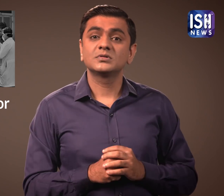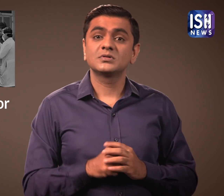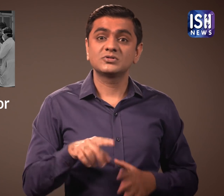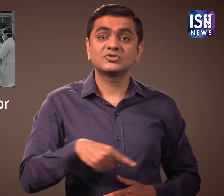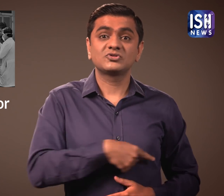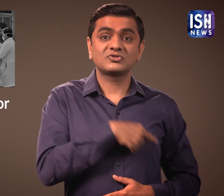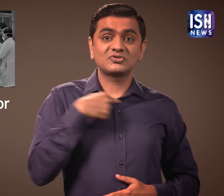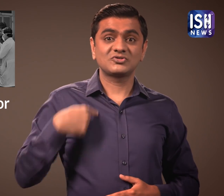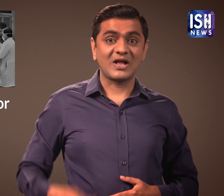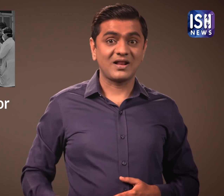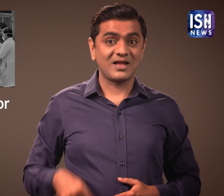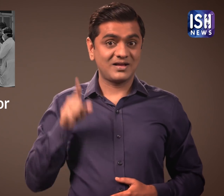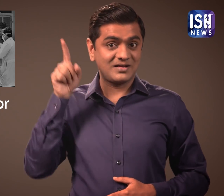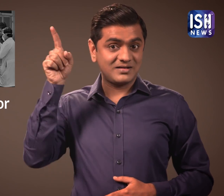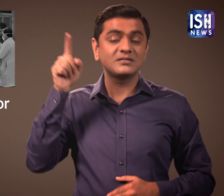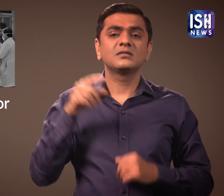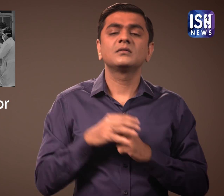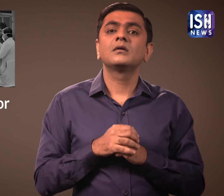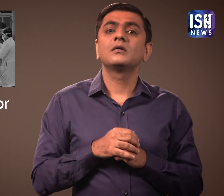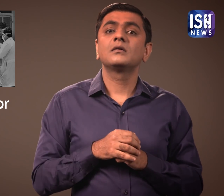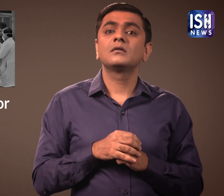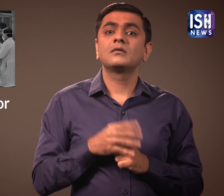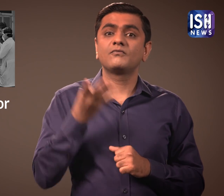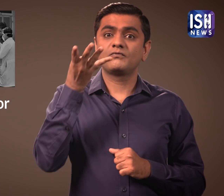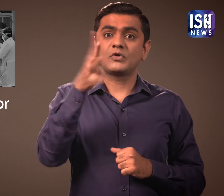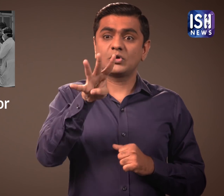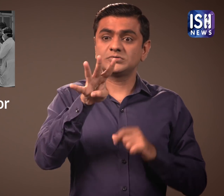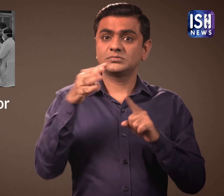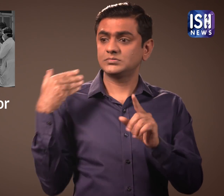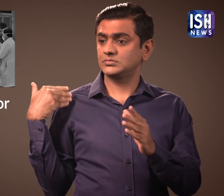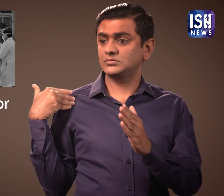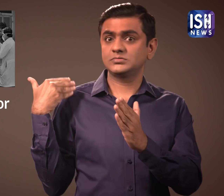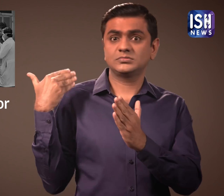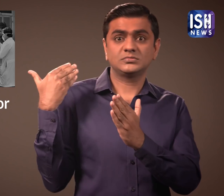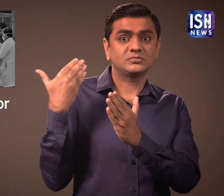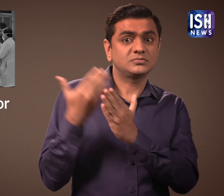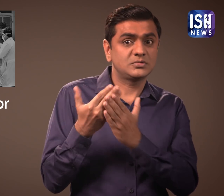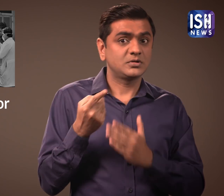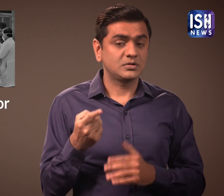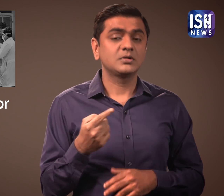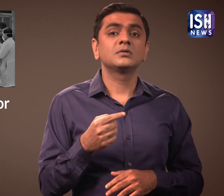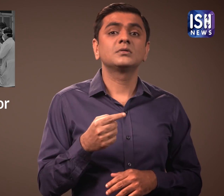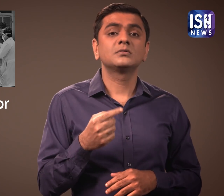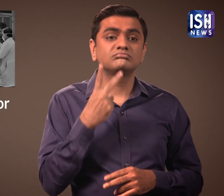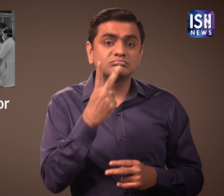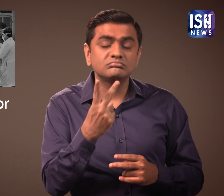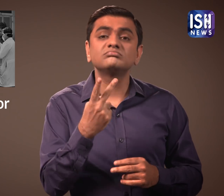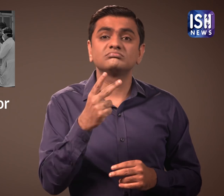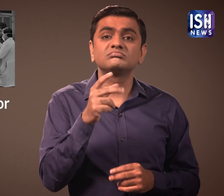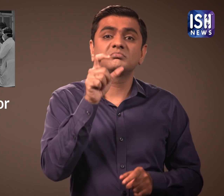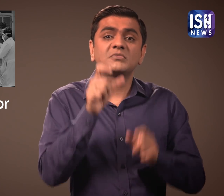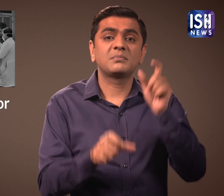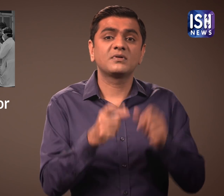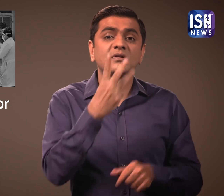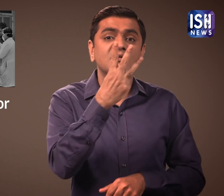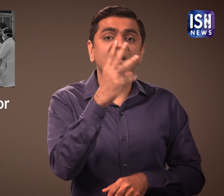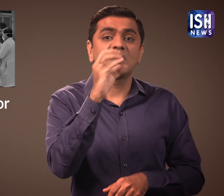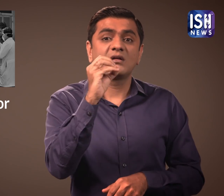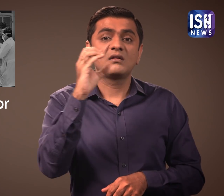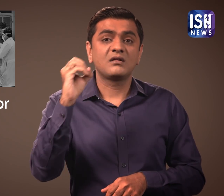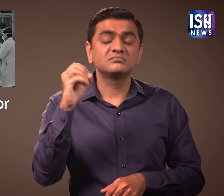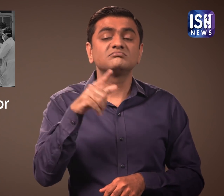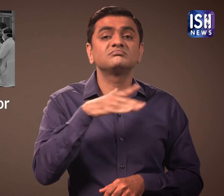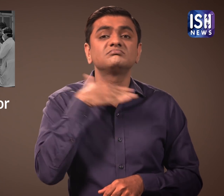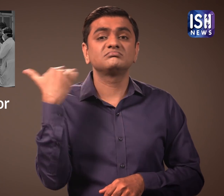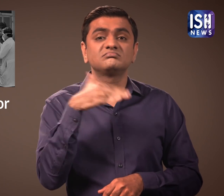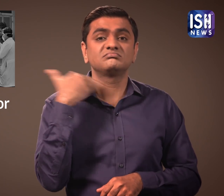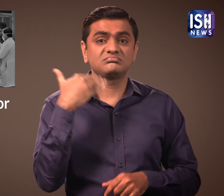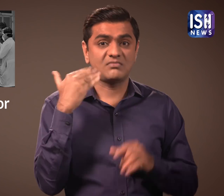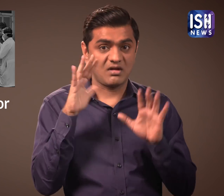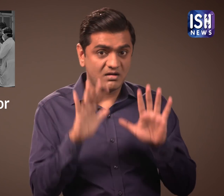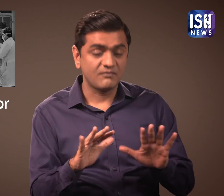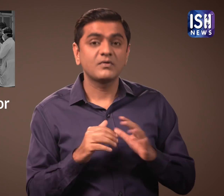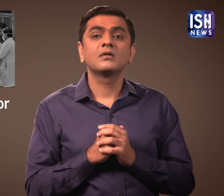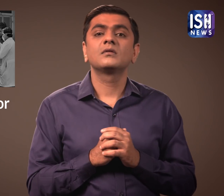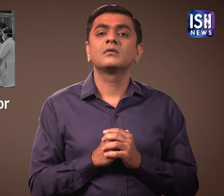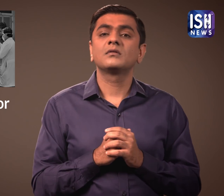The coronavirus has killed over 300 people in China in the last four days.